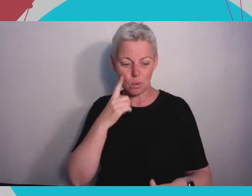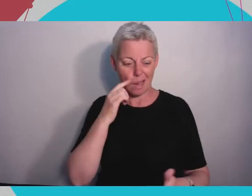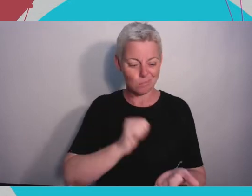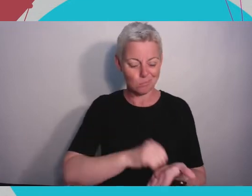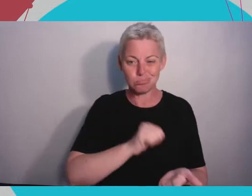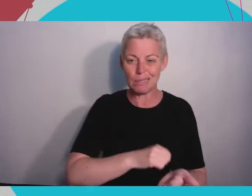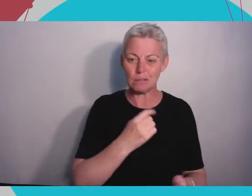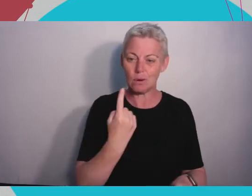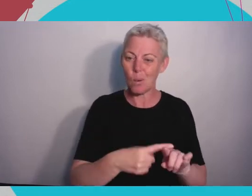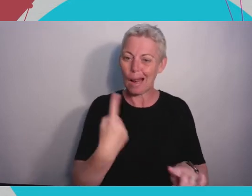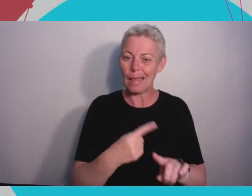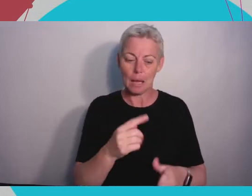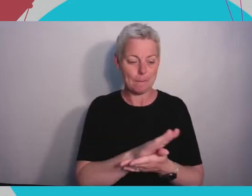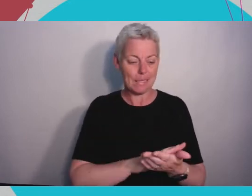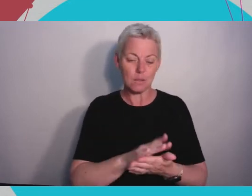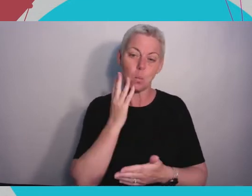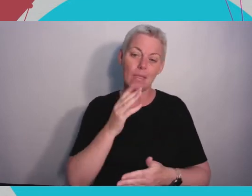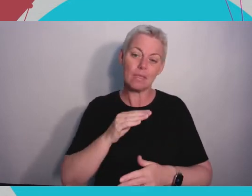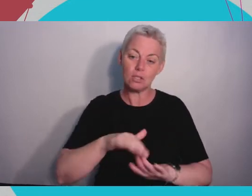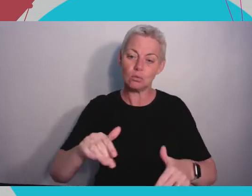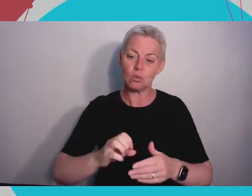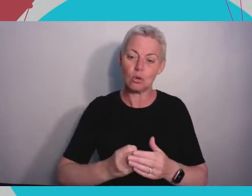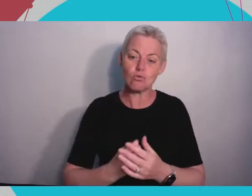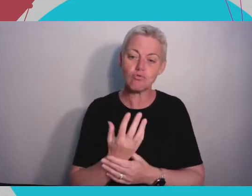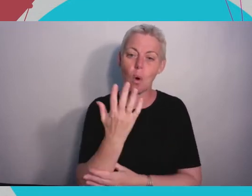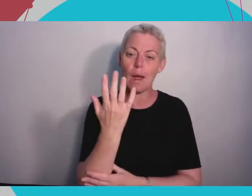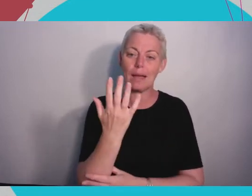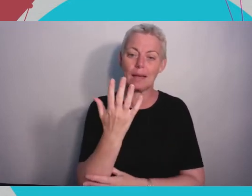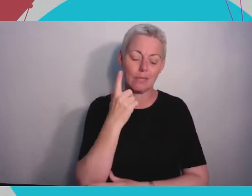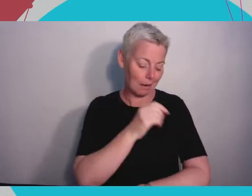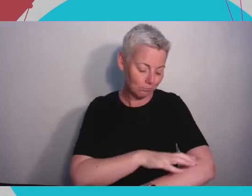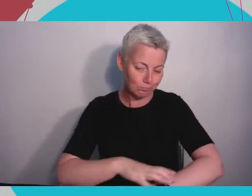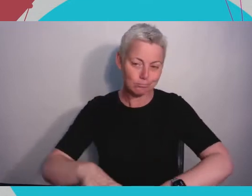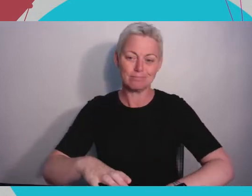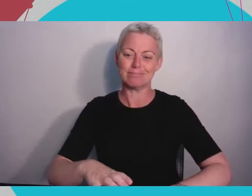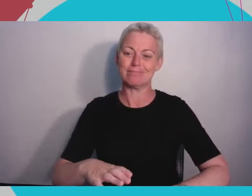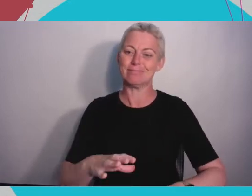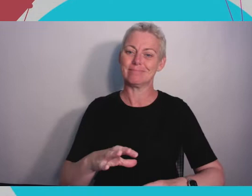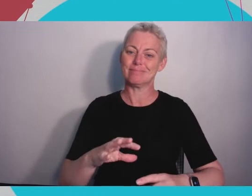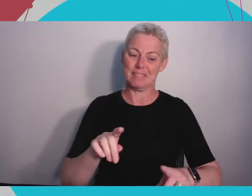did a team up with Disney and a few other content providers for actual theming of those